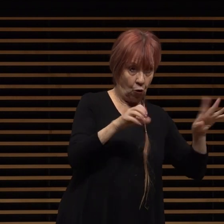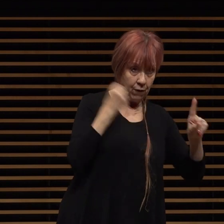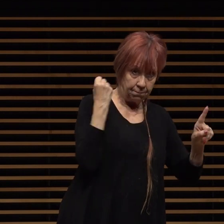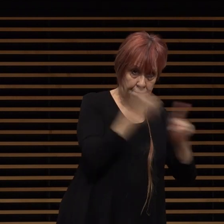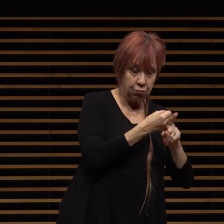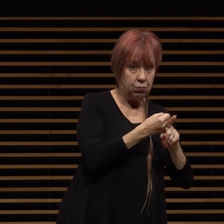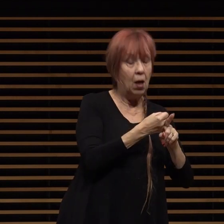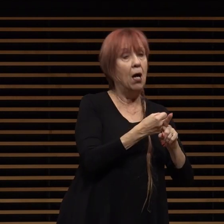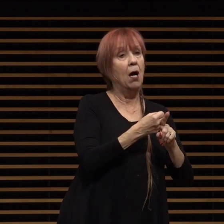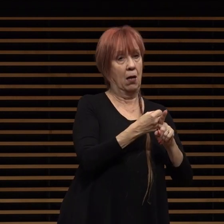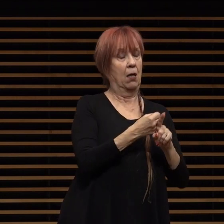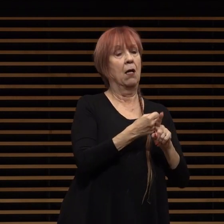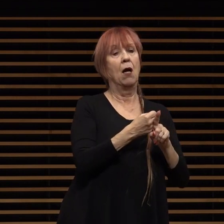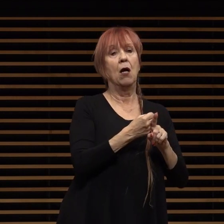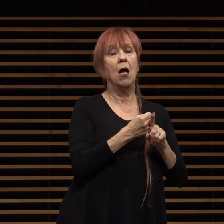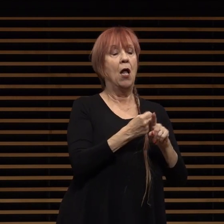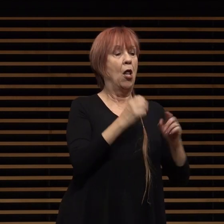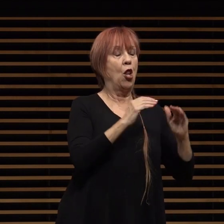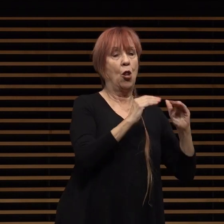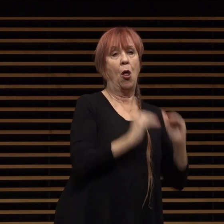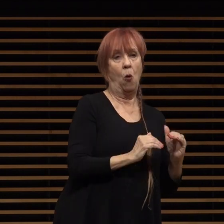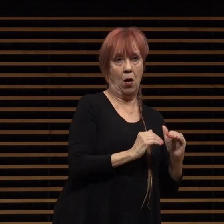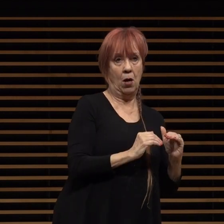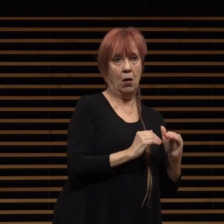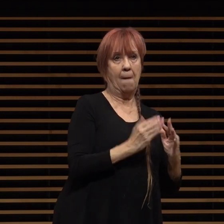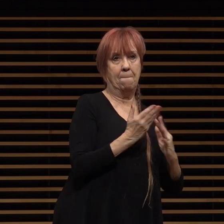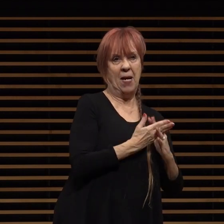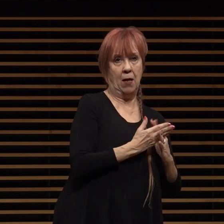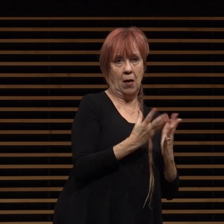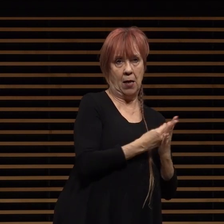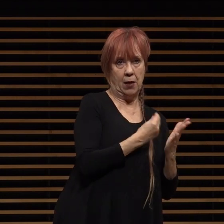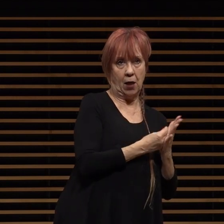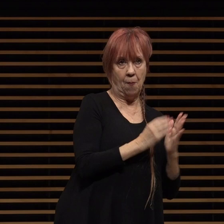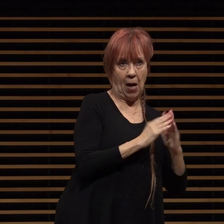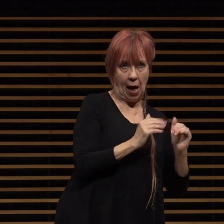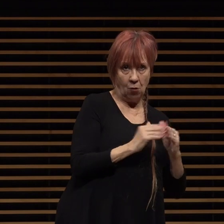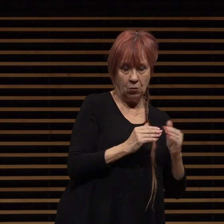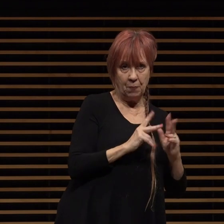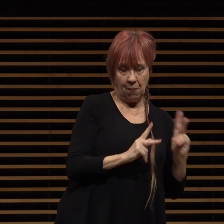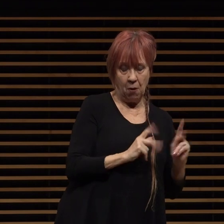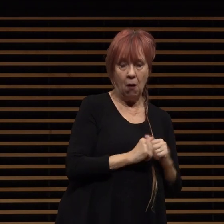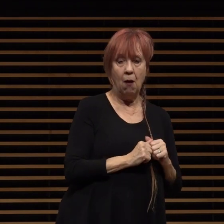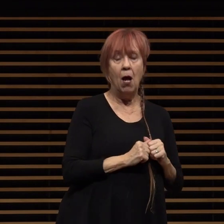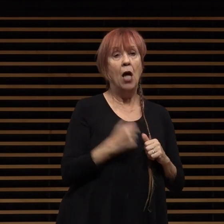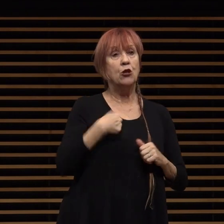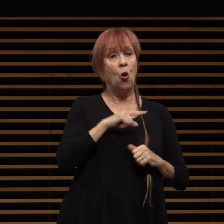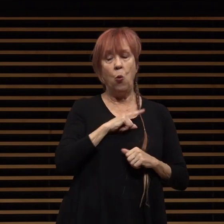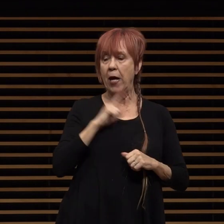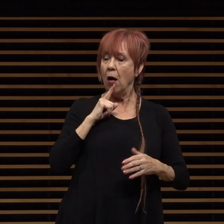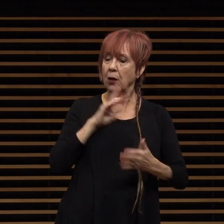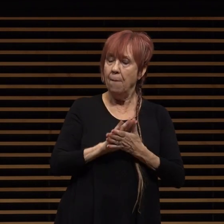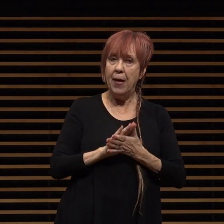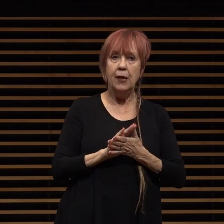impacted lower and middle income households and our housing department is committed to creating and